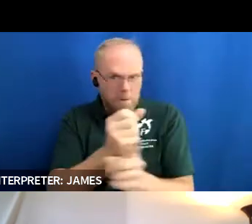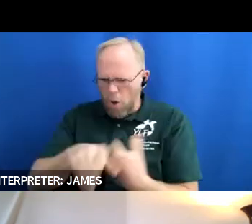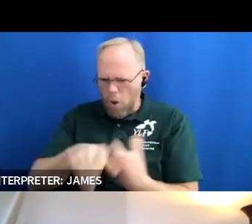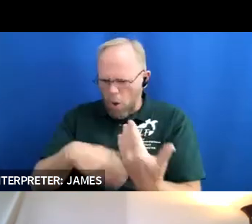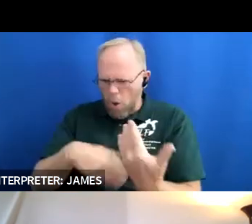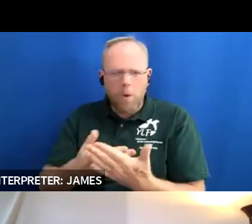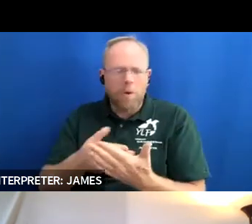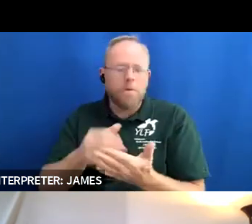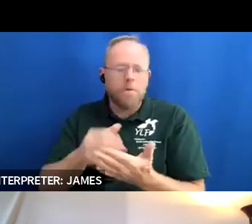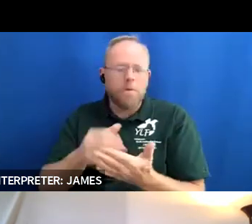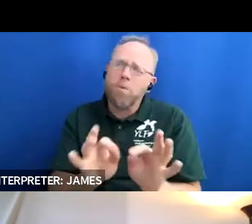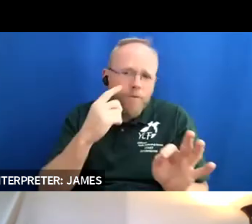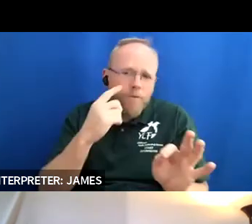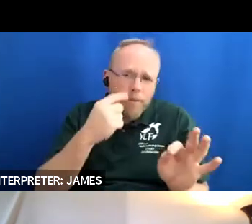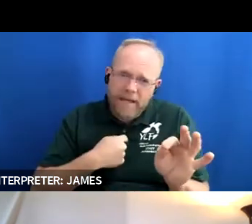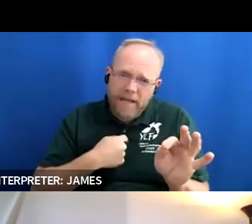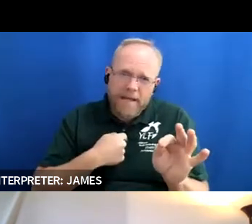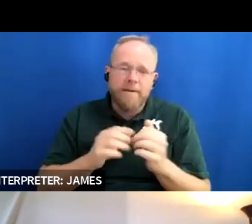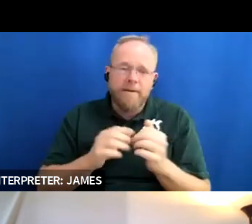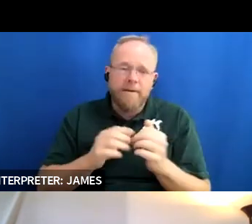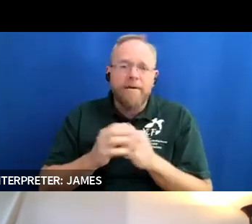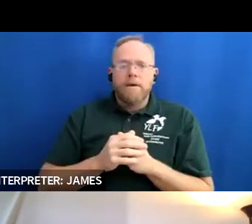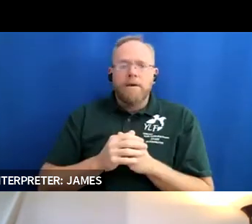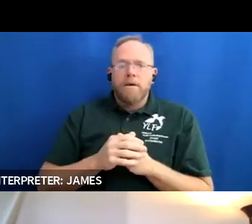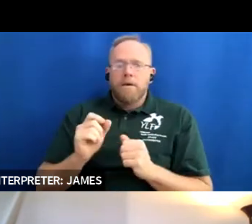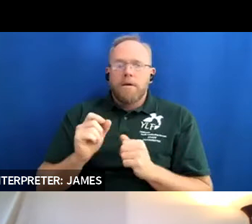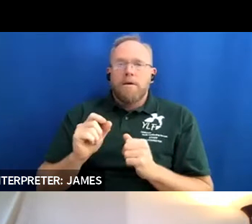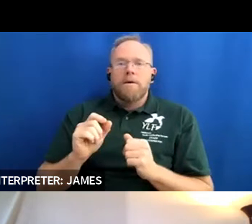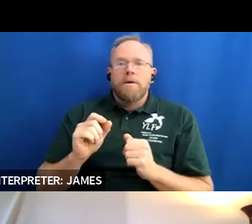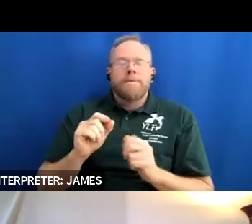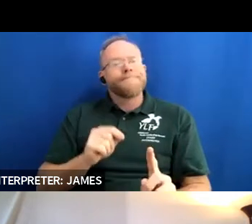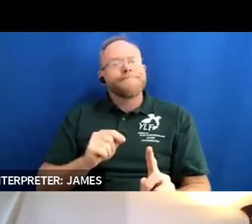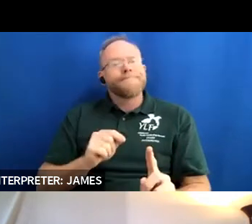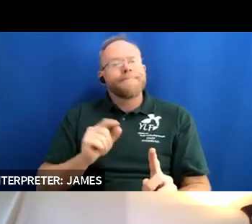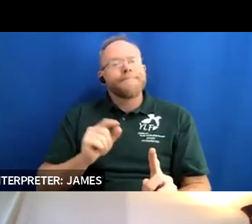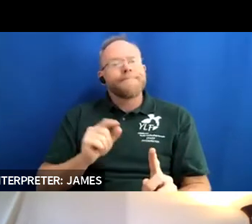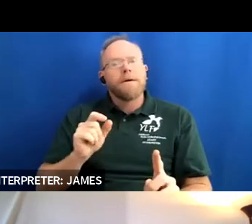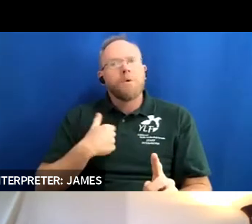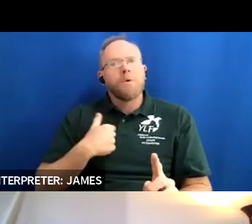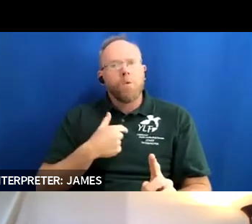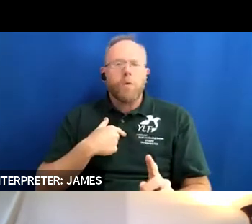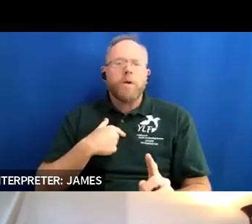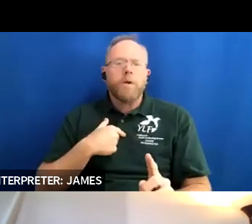because i think that if we can't we know we've been suffering to you know in silence now we